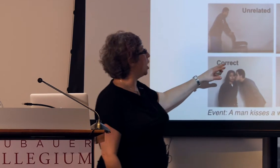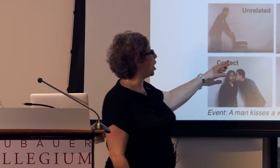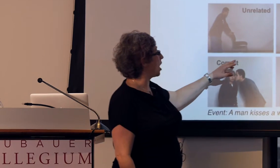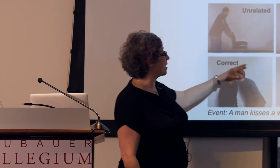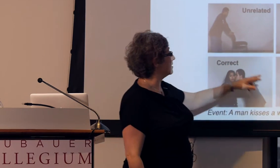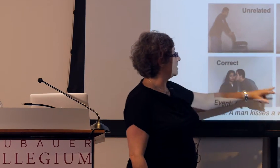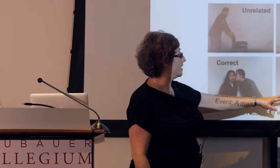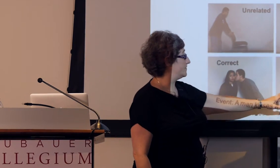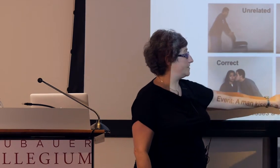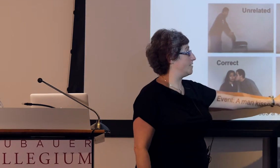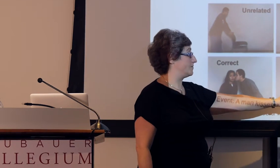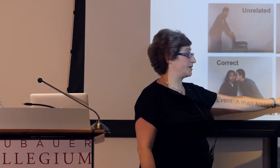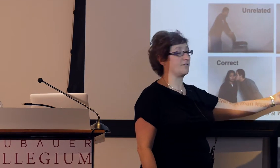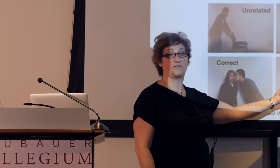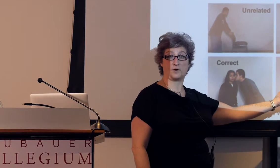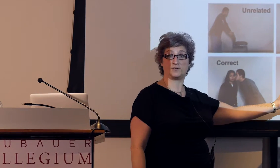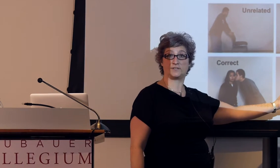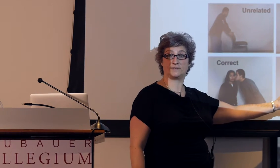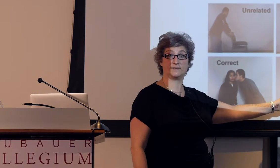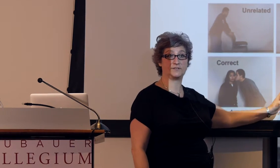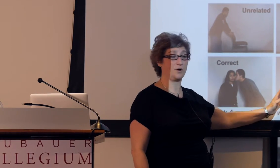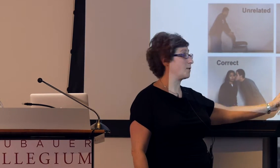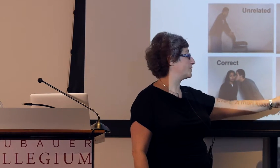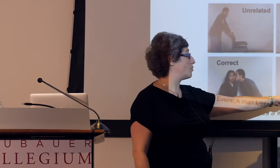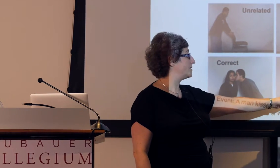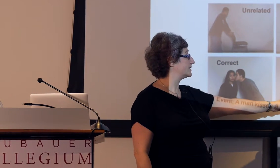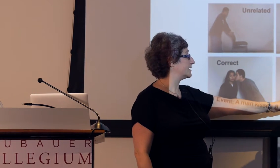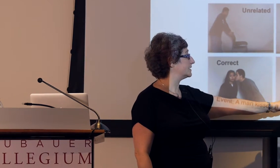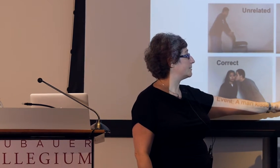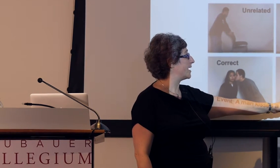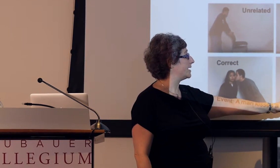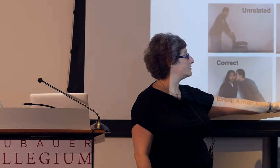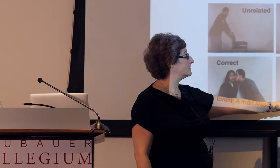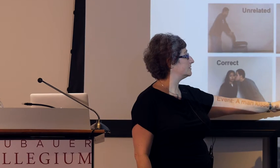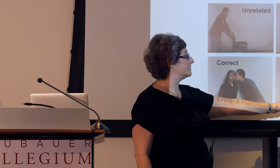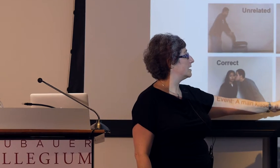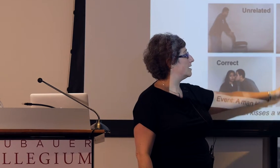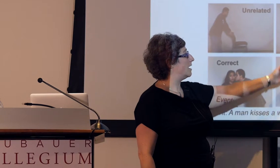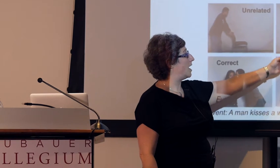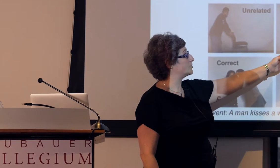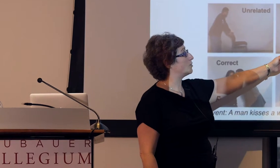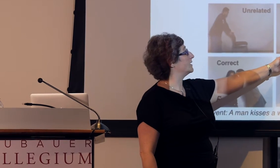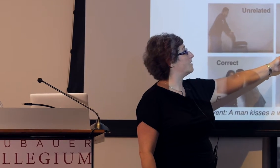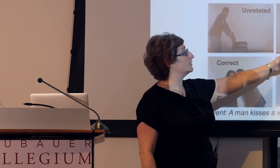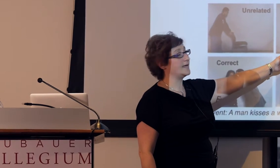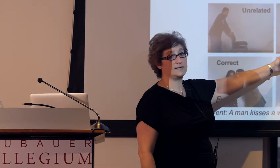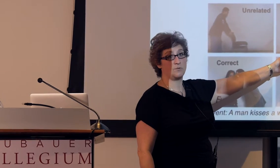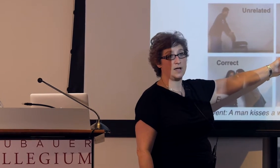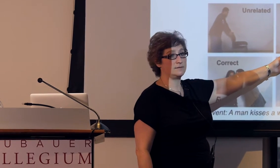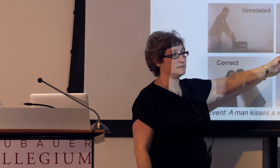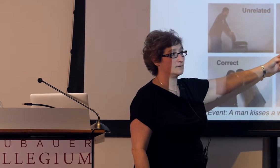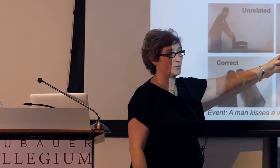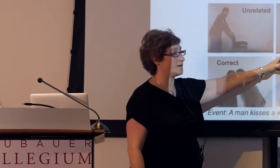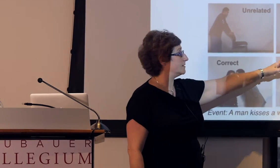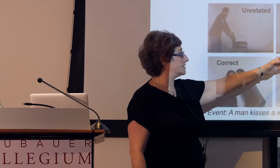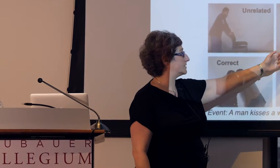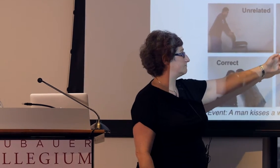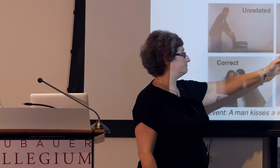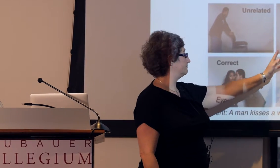are the reverse, so where the woman is kissing the man, a totally unrelated one, where it's,